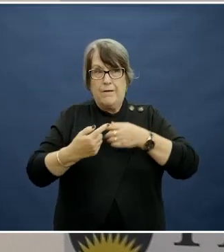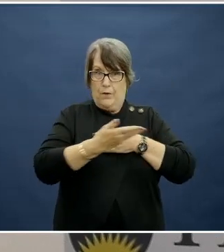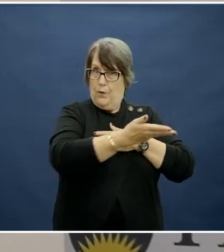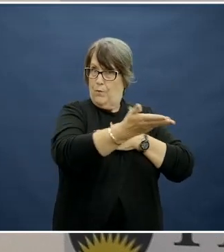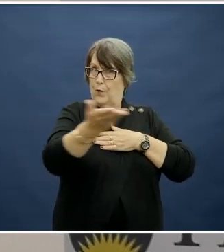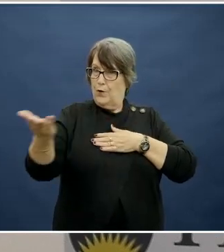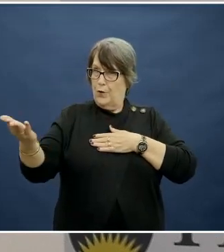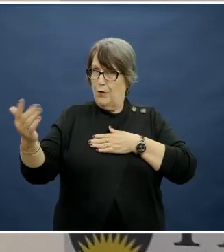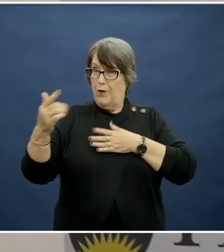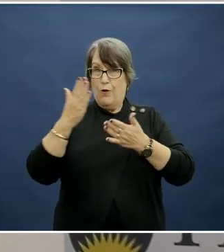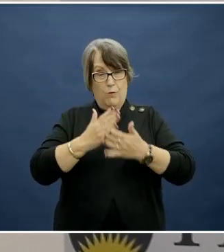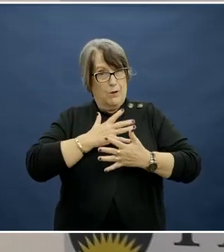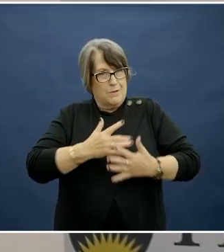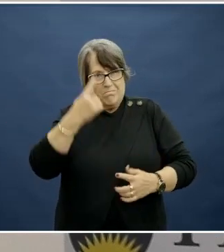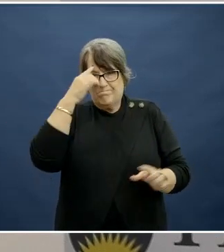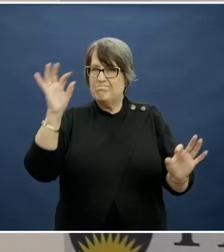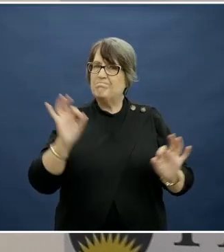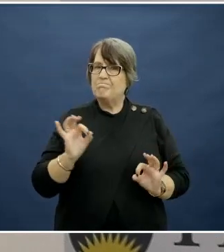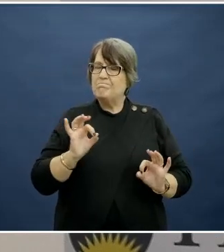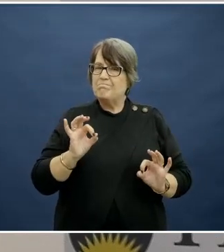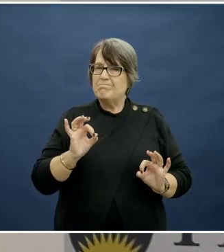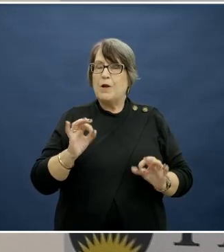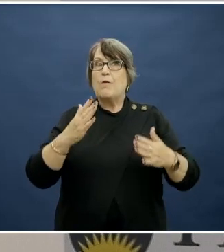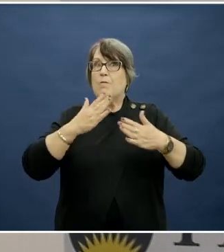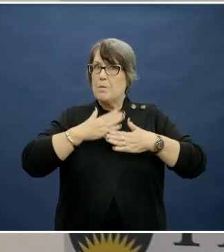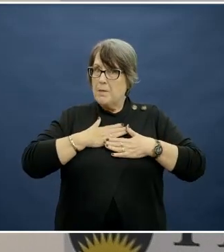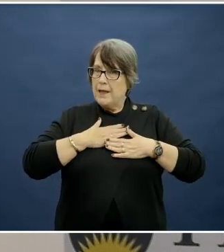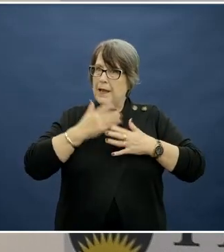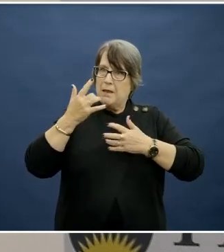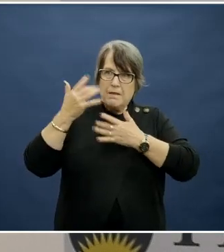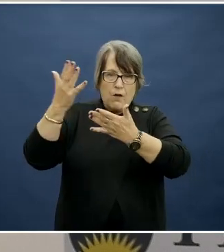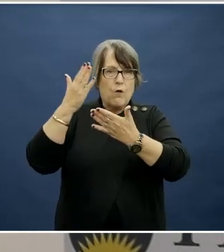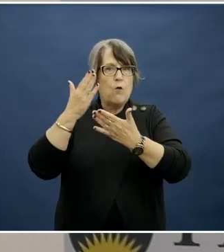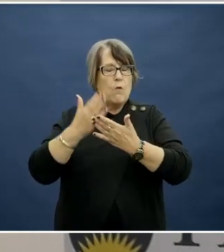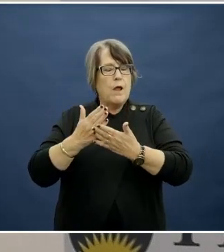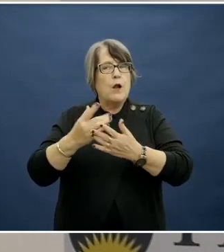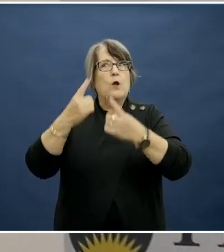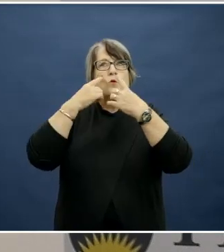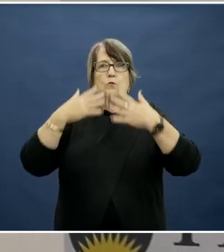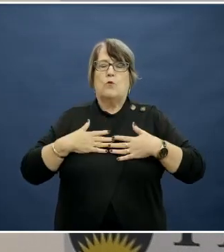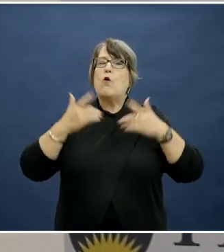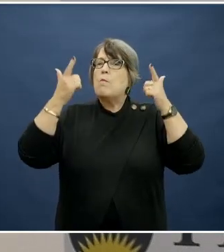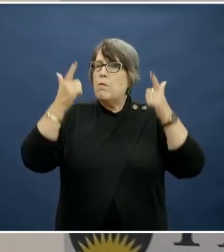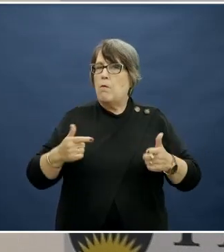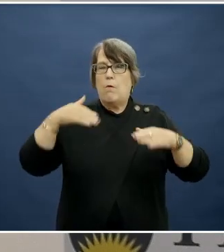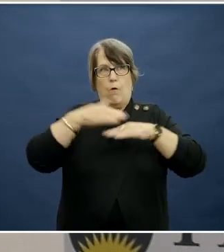these won't be surprising, but for me, these figures remain quite telling of the current reality.